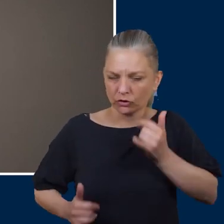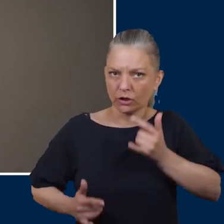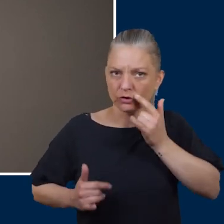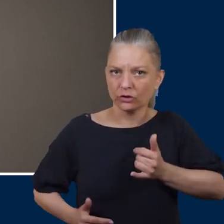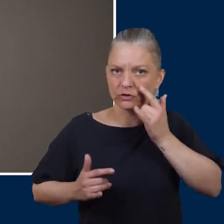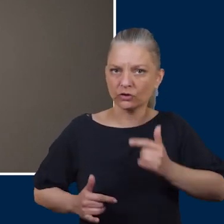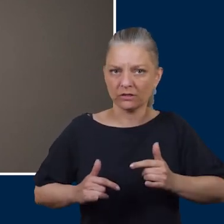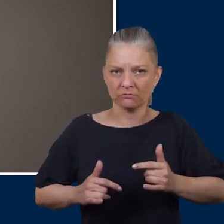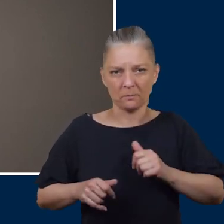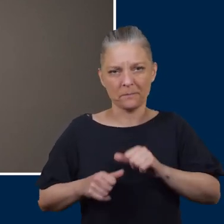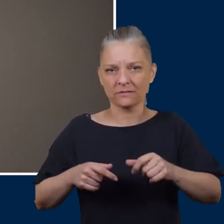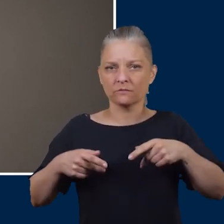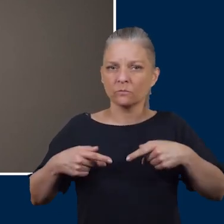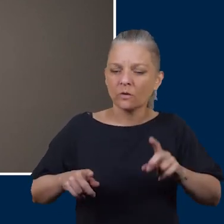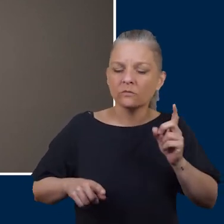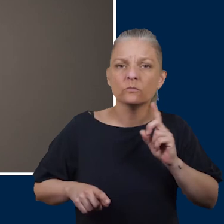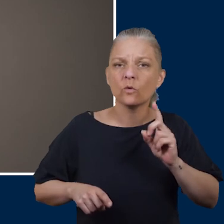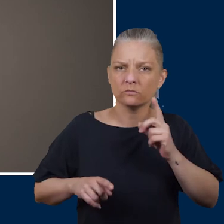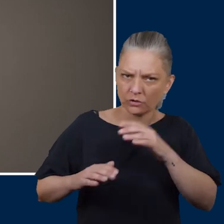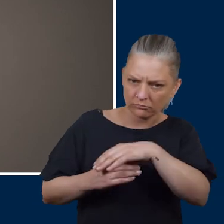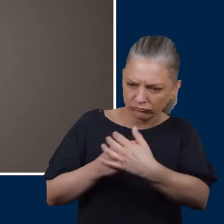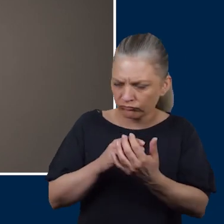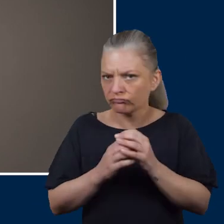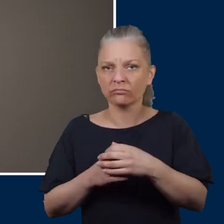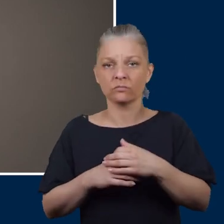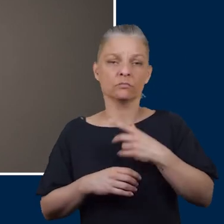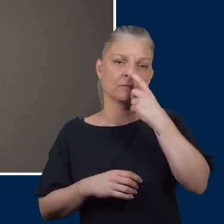is the best way to look after your feet and we will discuss this later in this session.